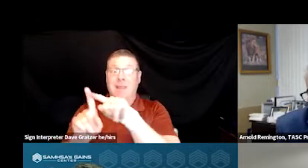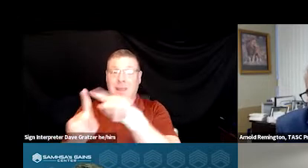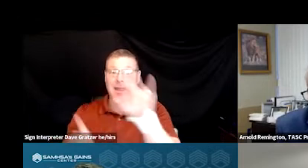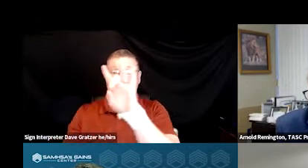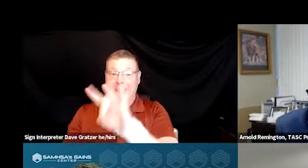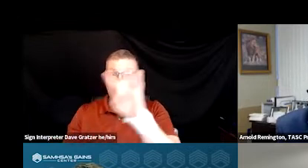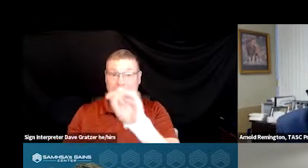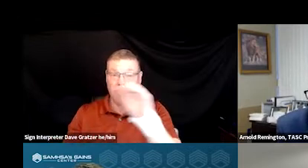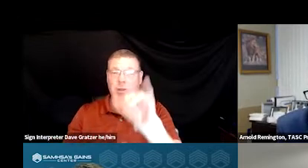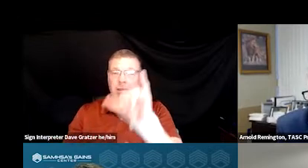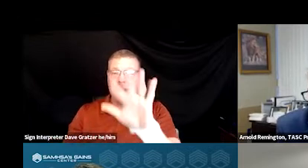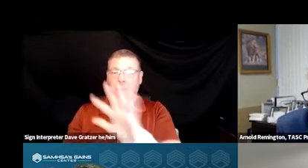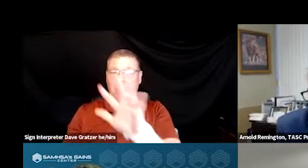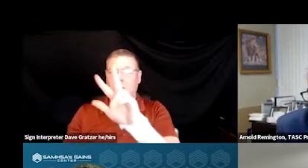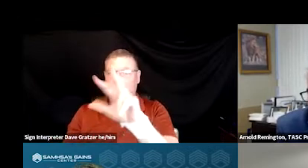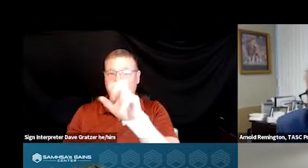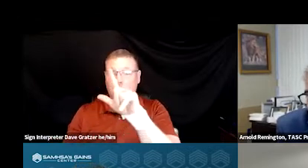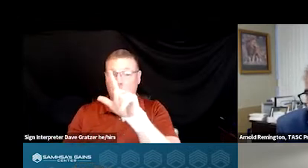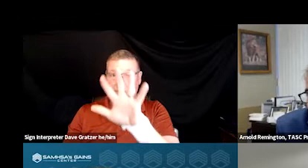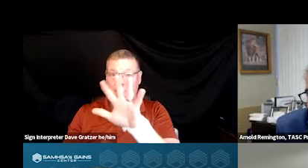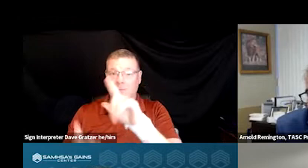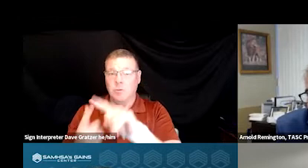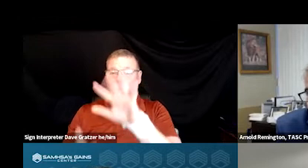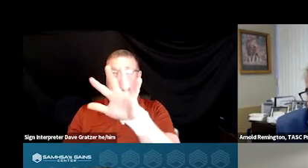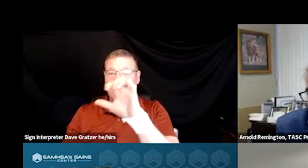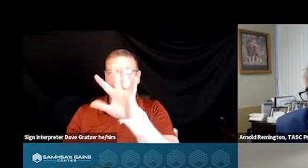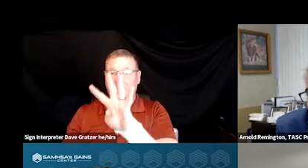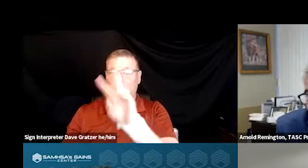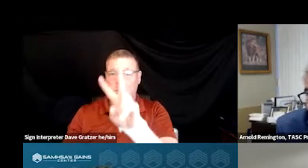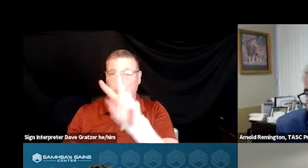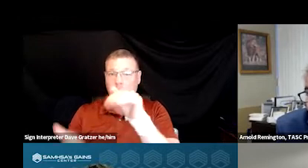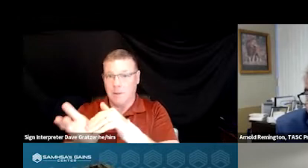that equates to 325 to 542,000 savings,